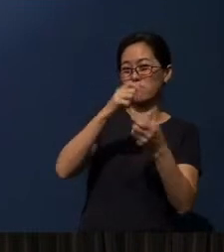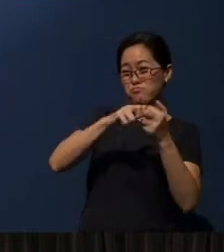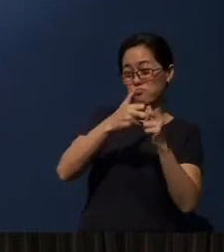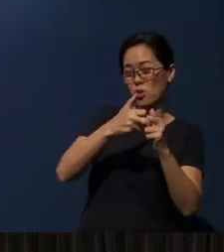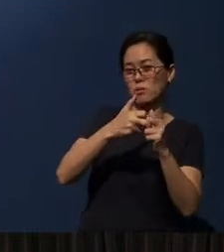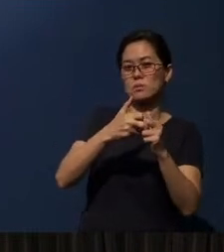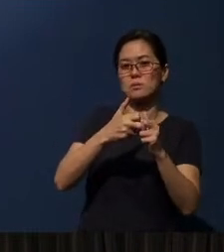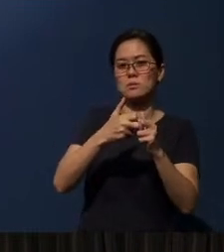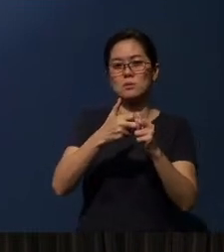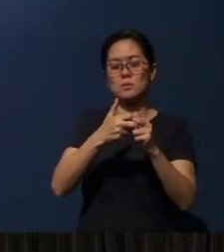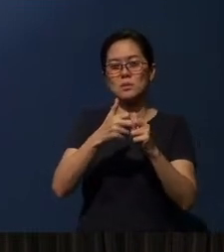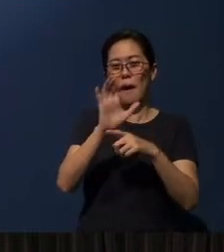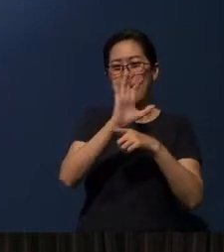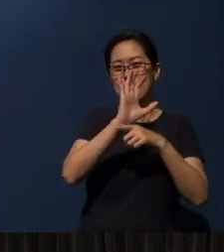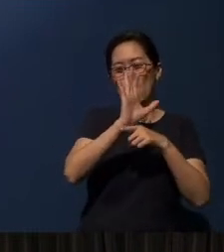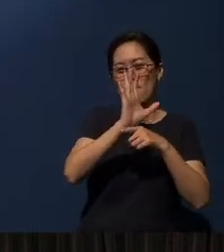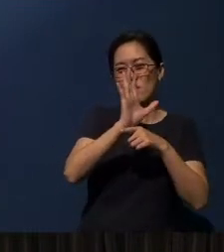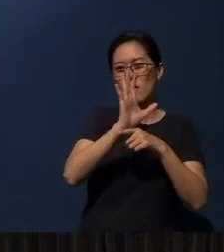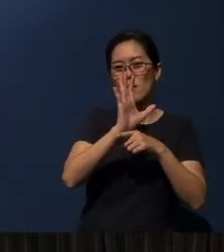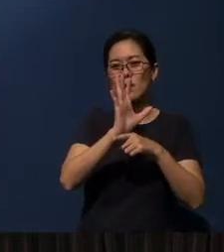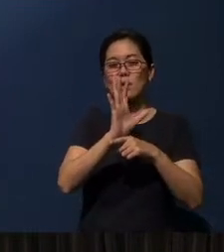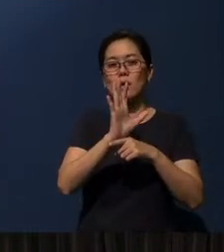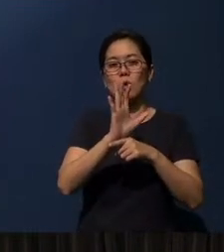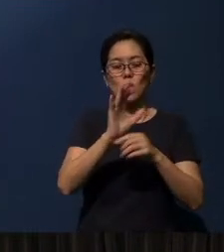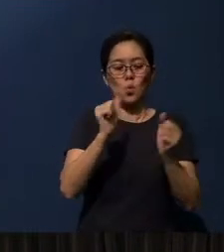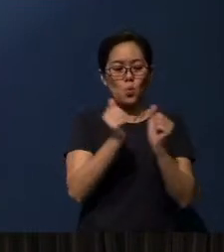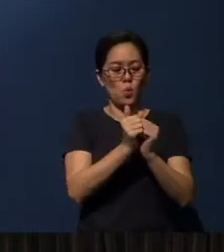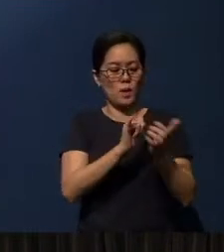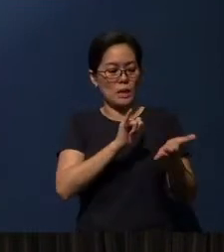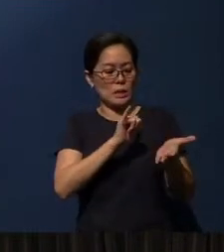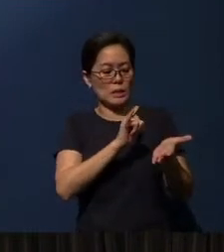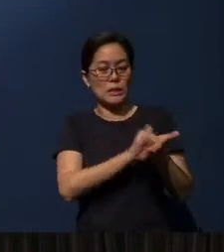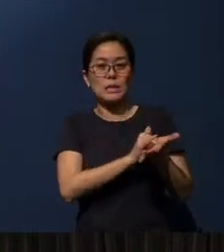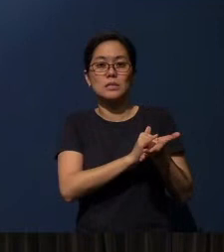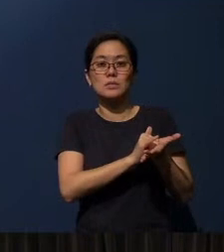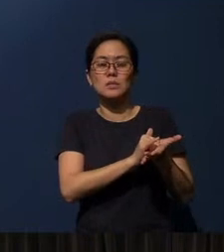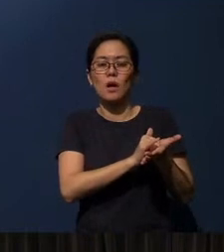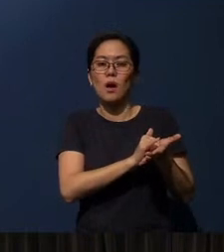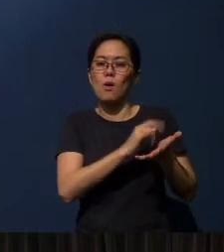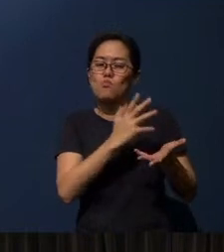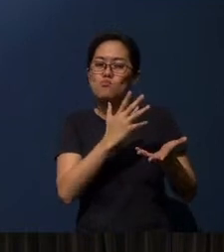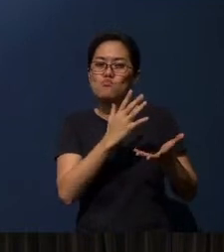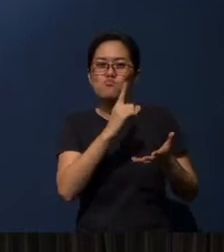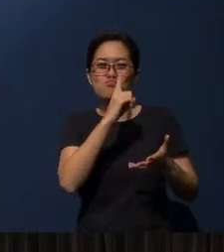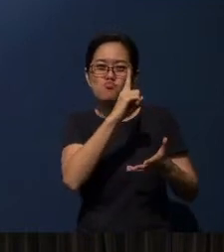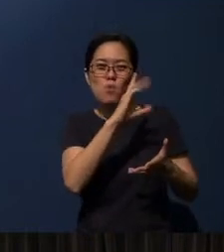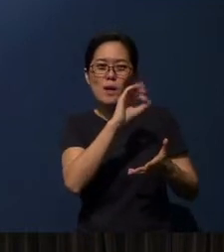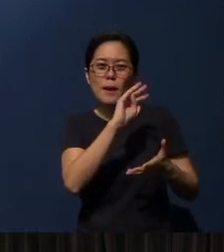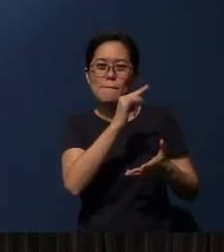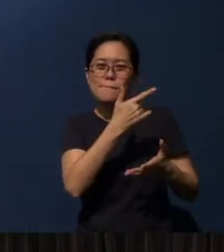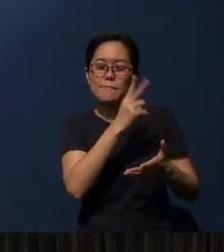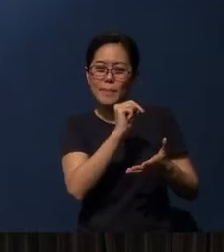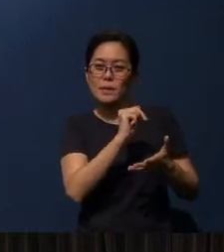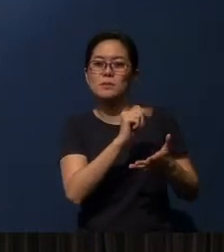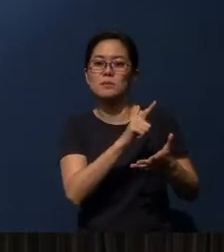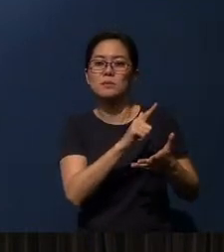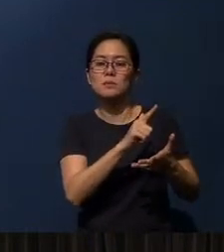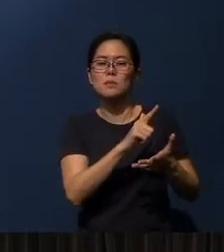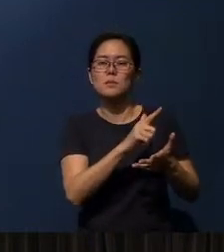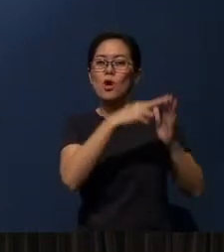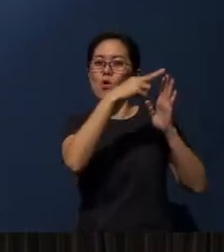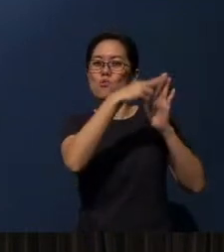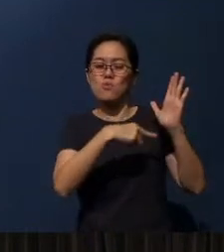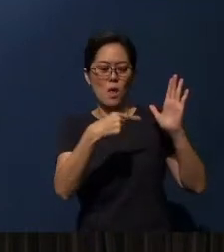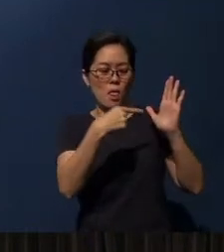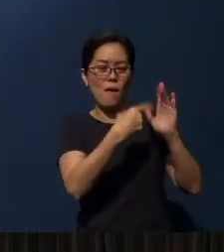the movie that comes with this One Campaign is reading directly from the Bible.